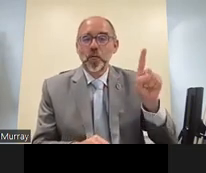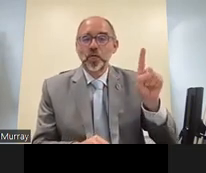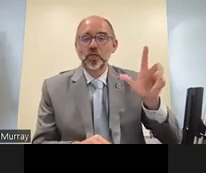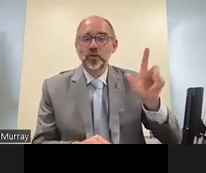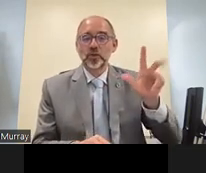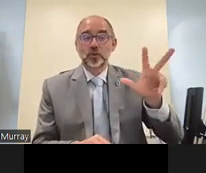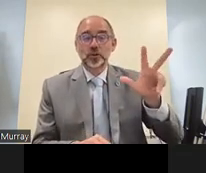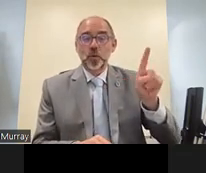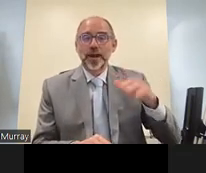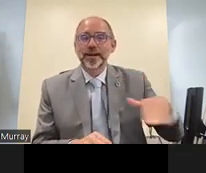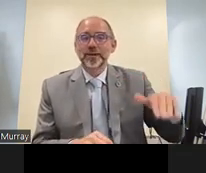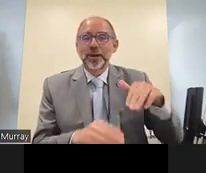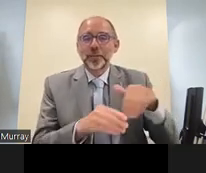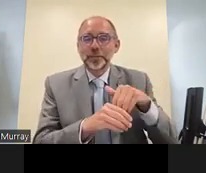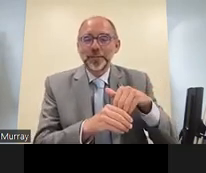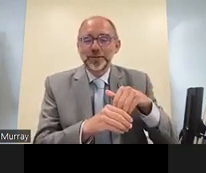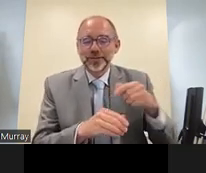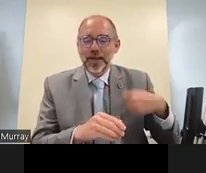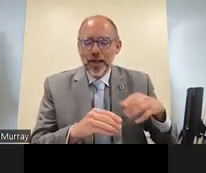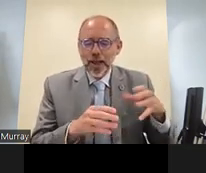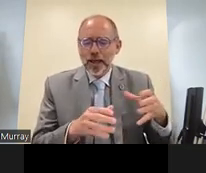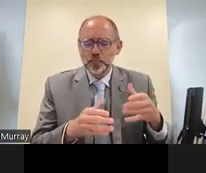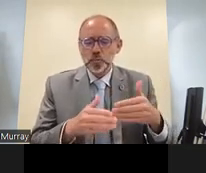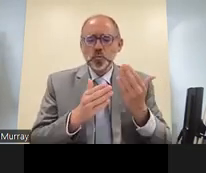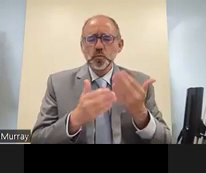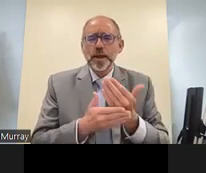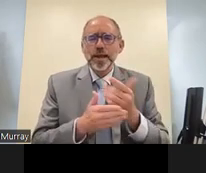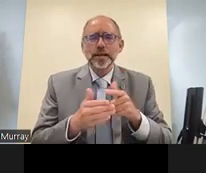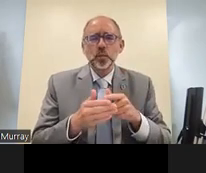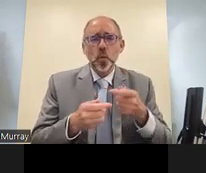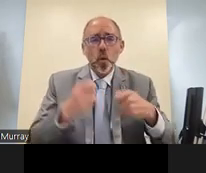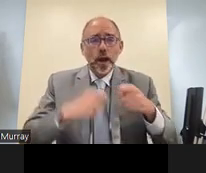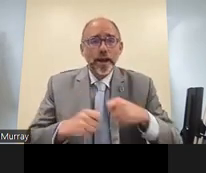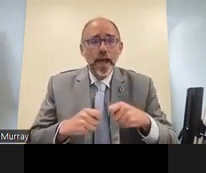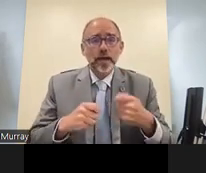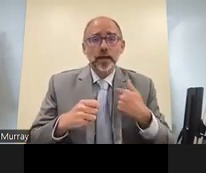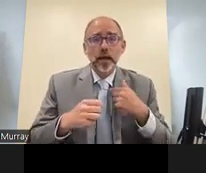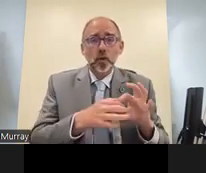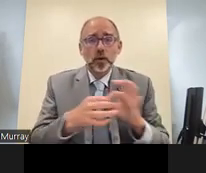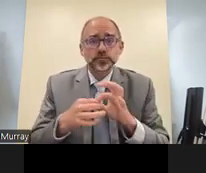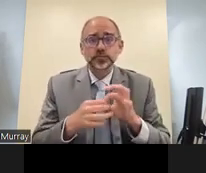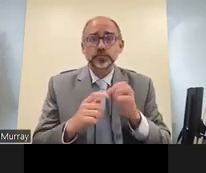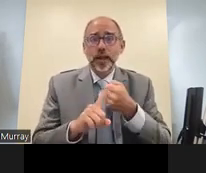federation of the deaf our engagement with our 131 members has changed we've been much